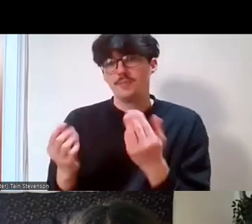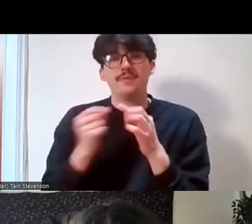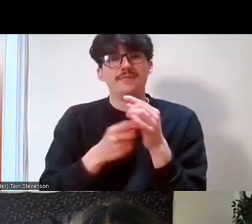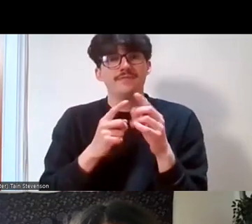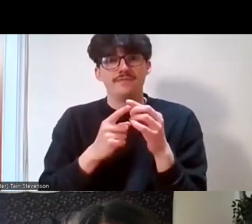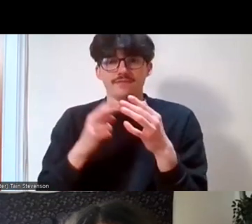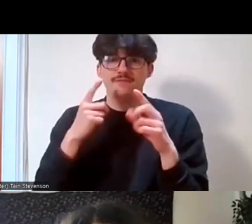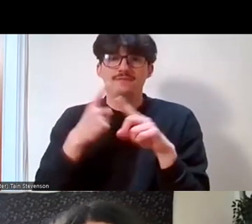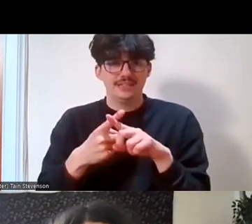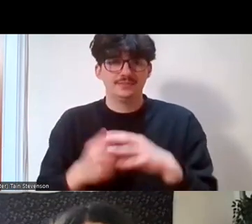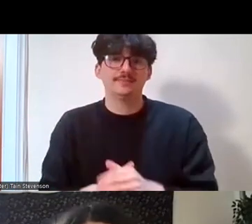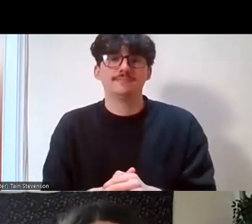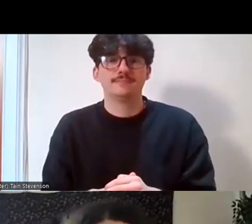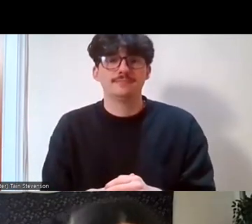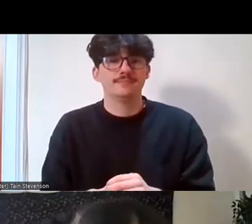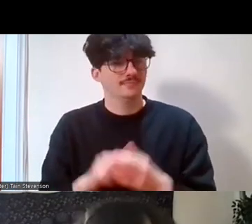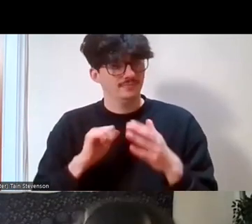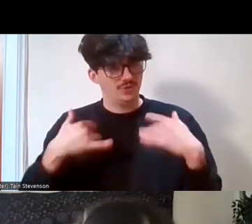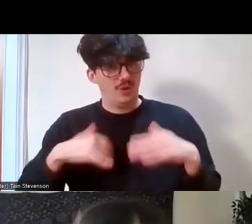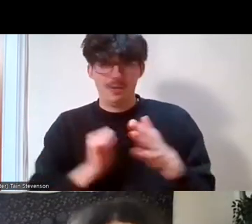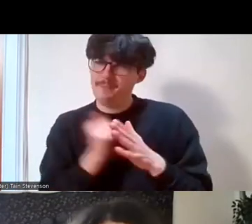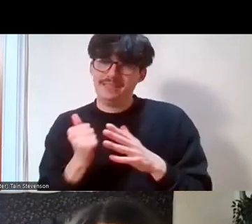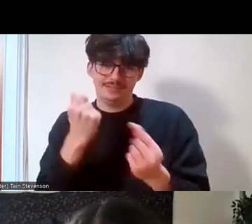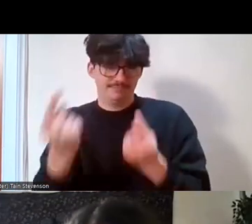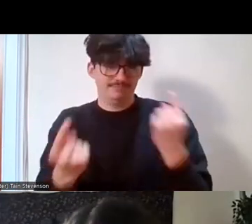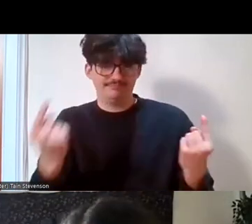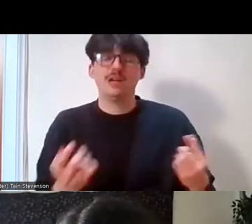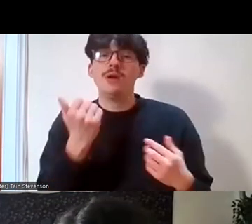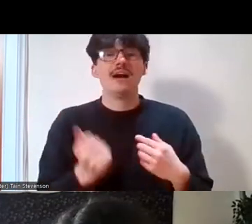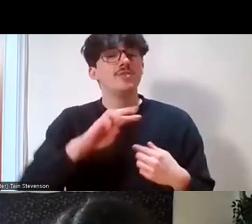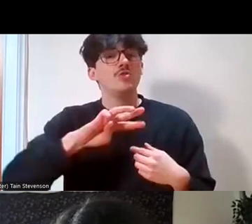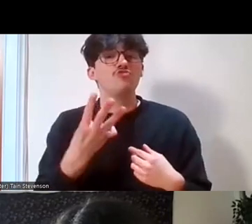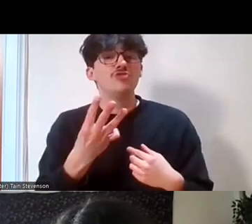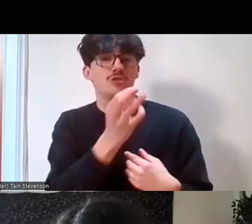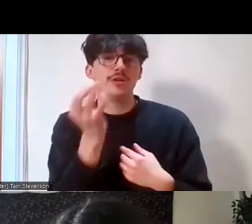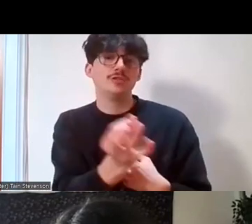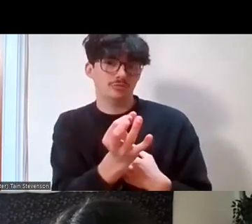what an amazing group of people. So, we've got three questions already and so I'm going to ask